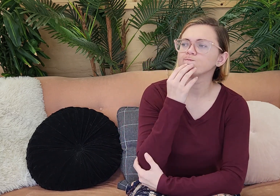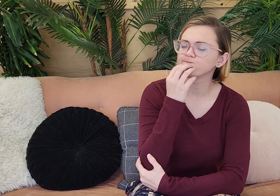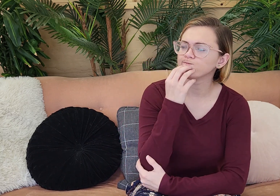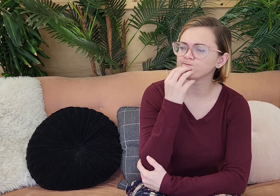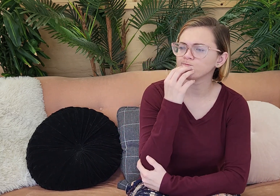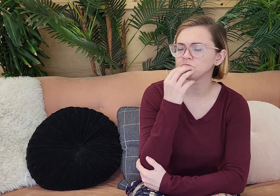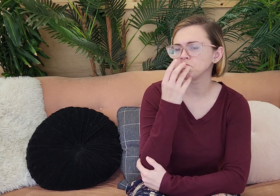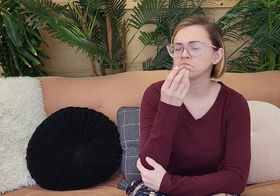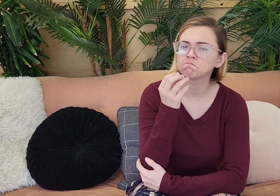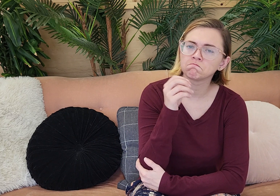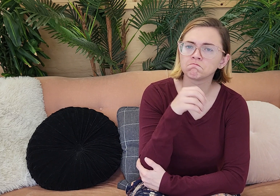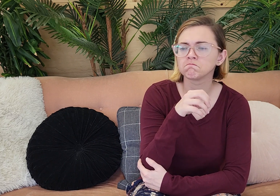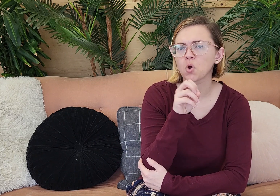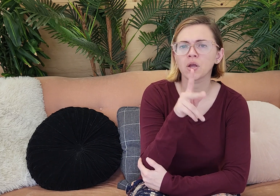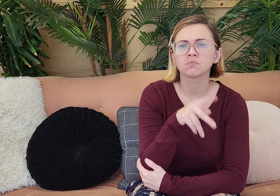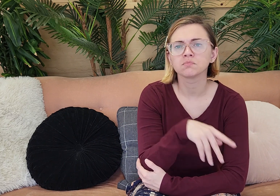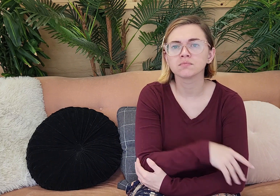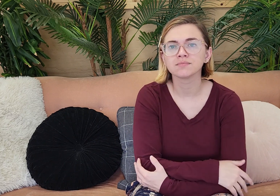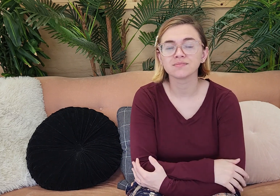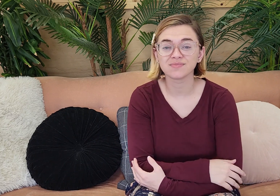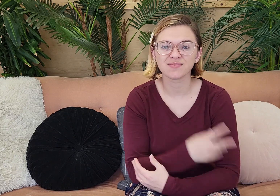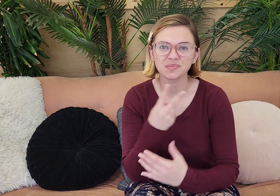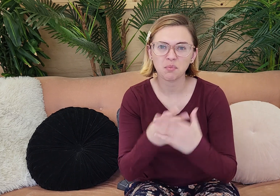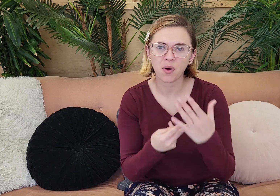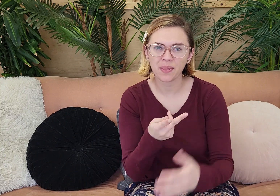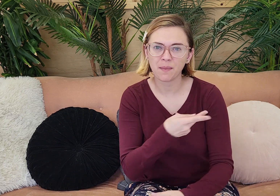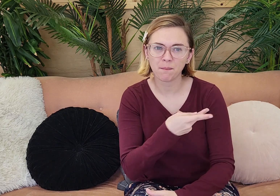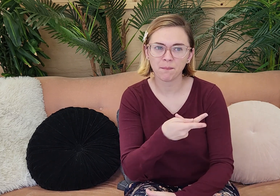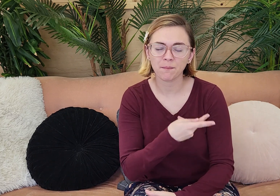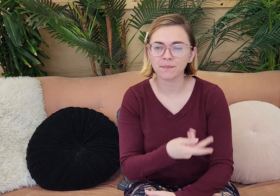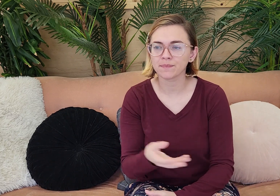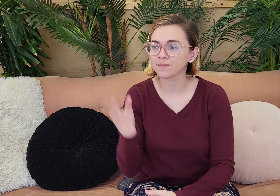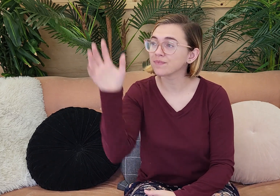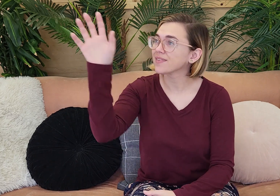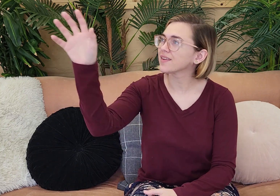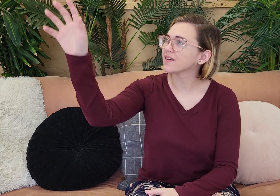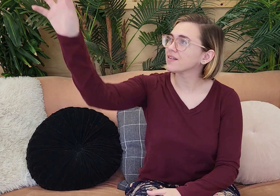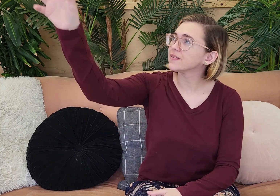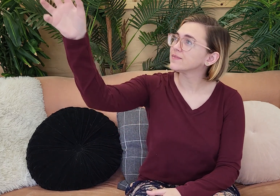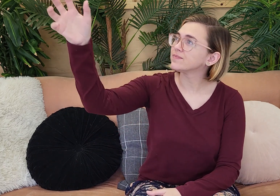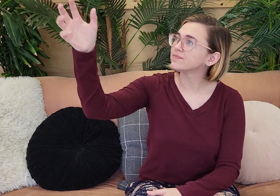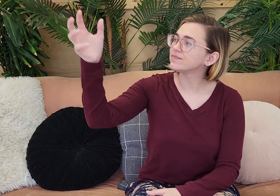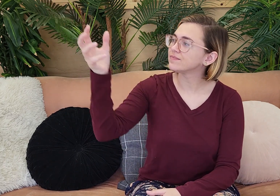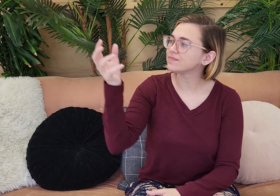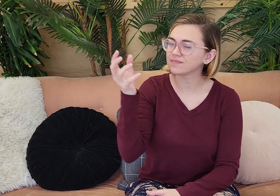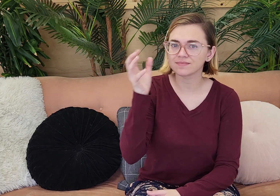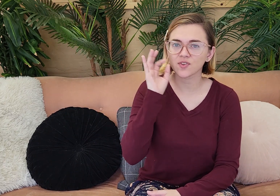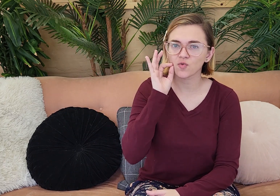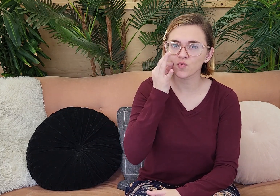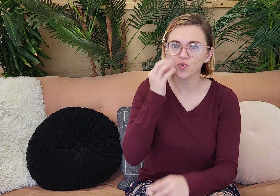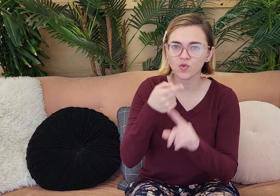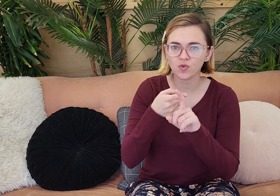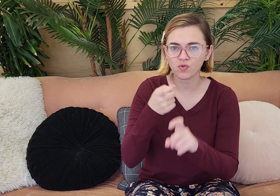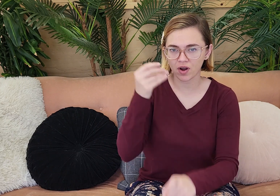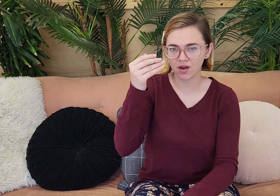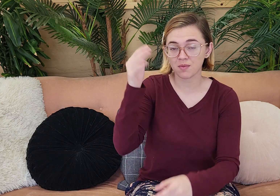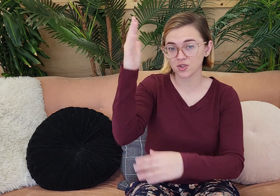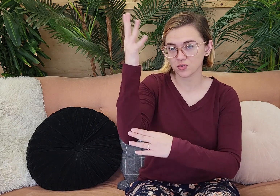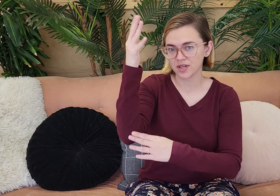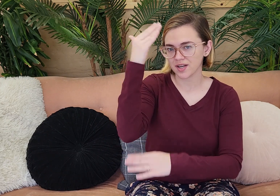So Adam, he started thinking he was like, "OK, I guess so. "And so the two of them, they took the fruit from the T